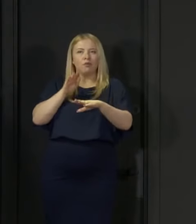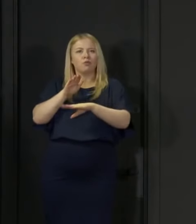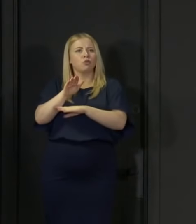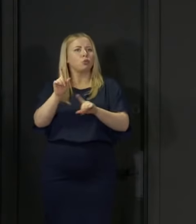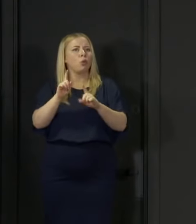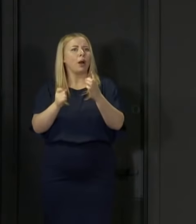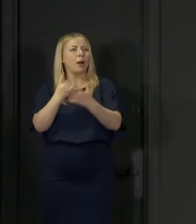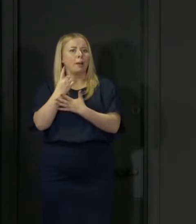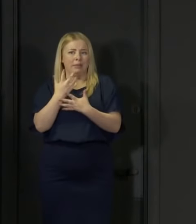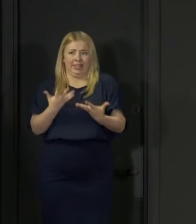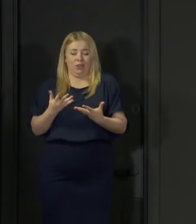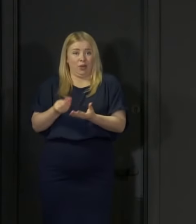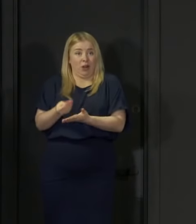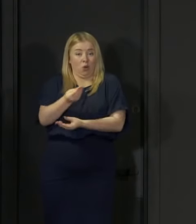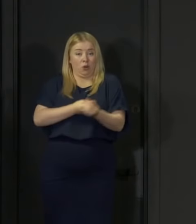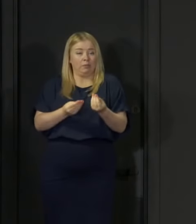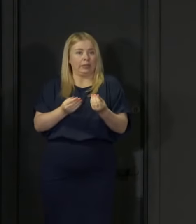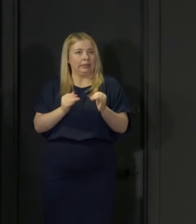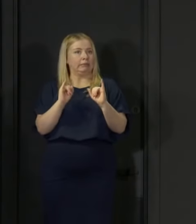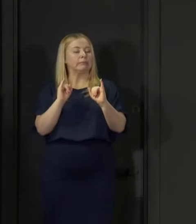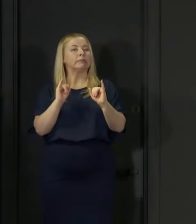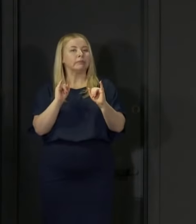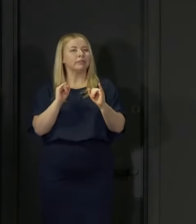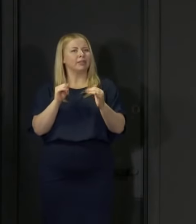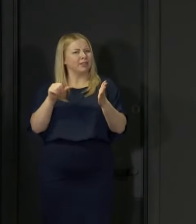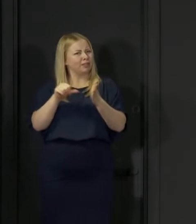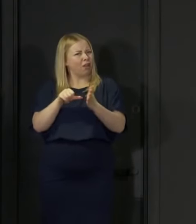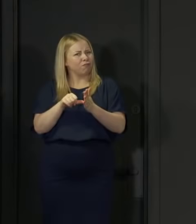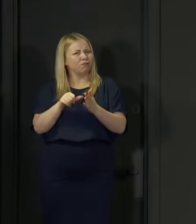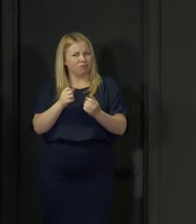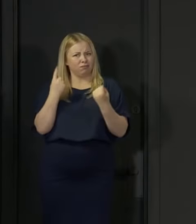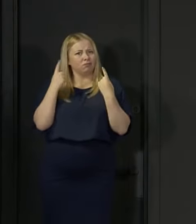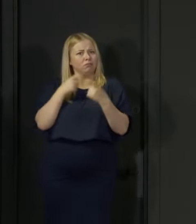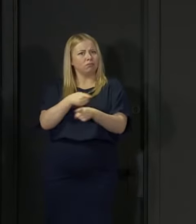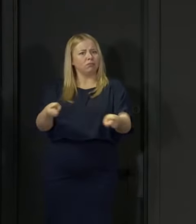All of that has been really tough and we don't underestimate how tough it has been.